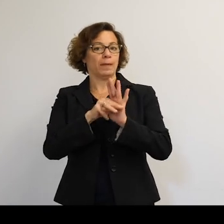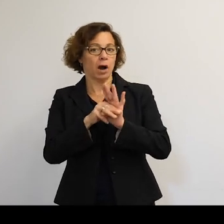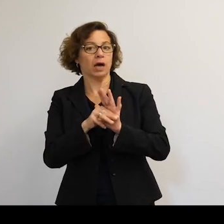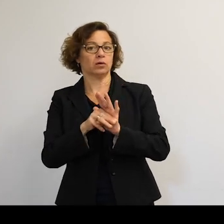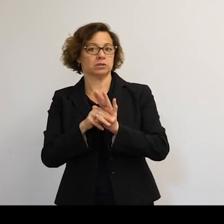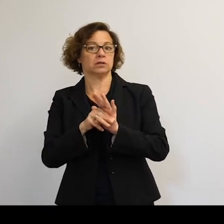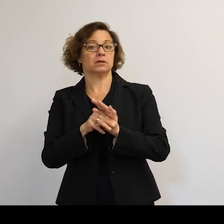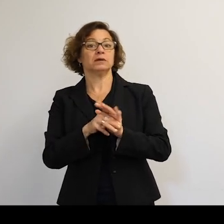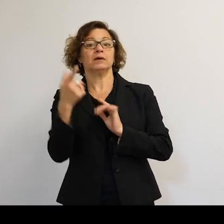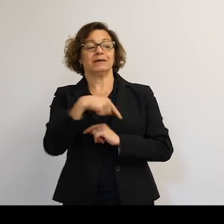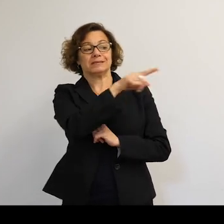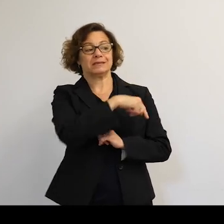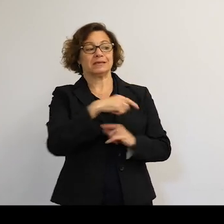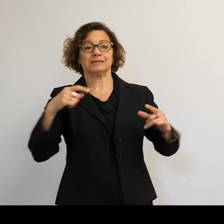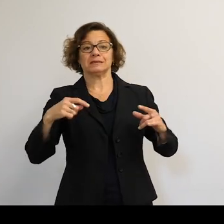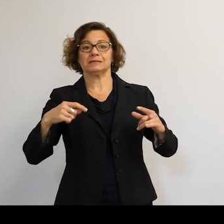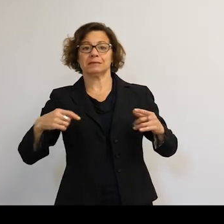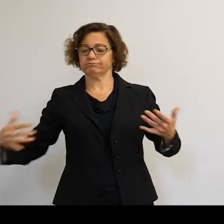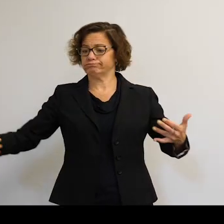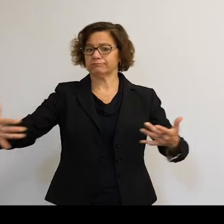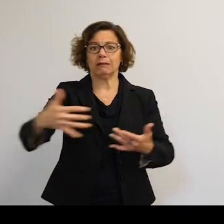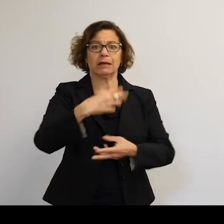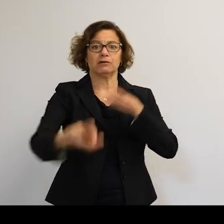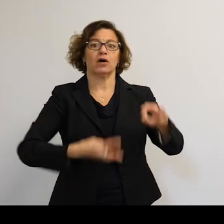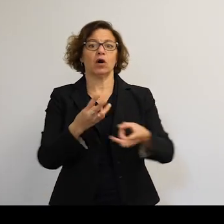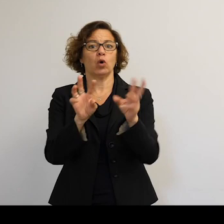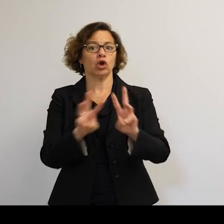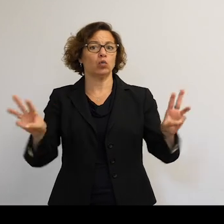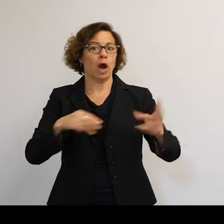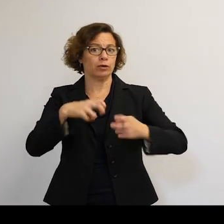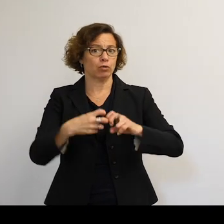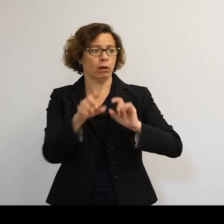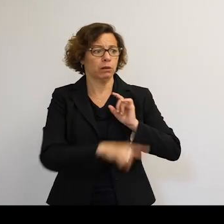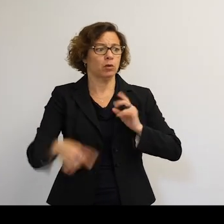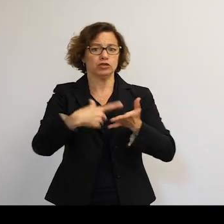Because this is a collective problem, and it's a worldwide problem. So we try and collaborate as much as possible.